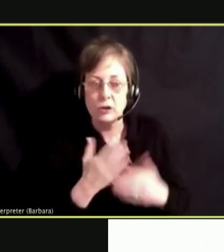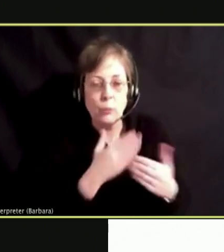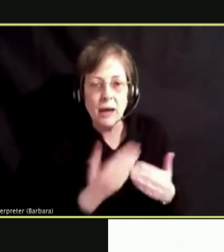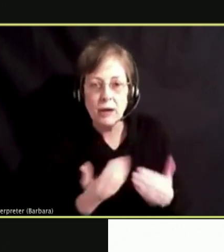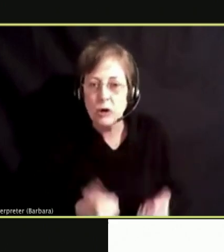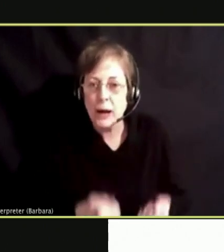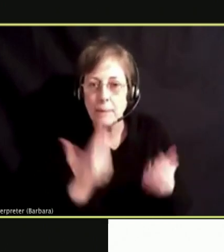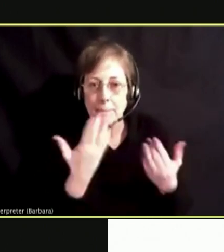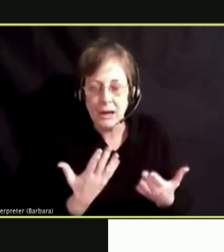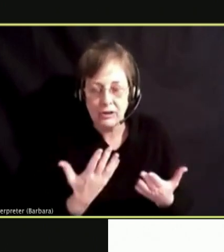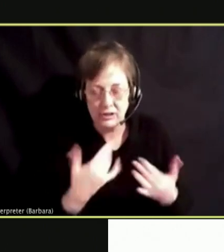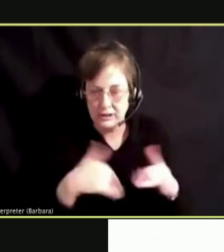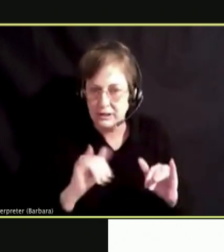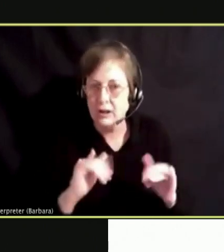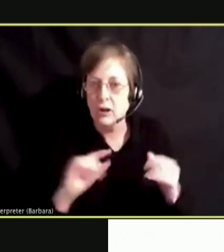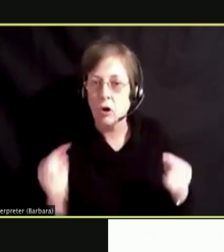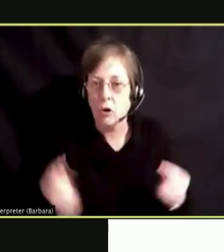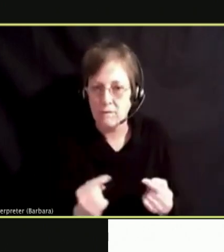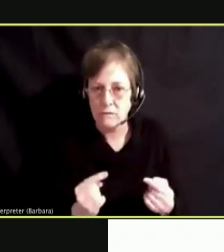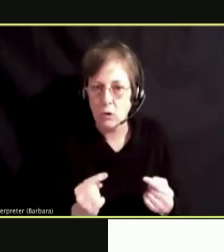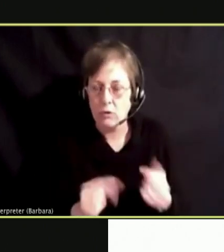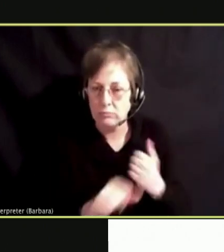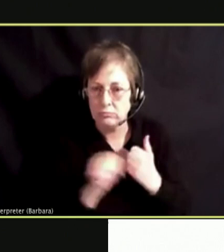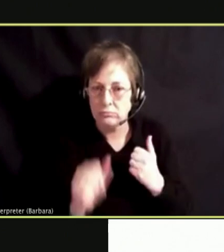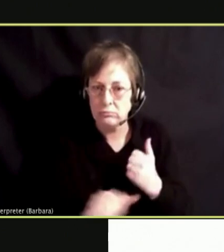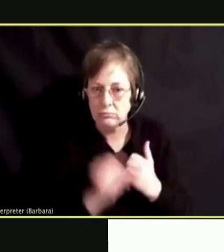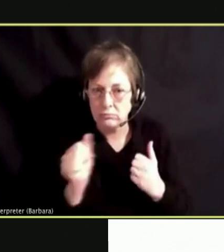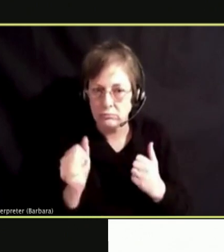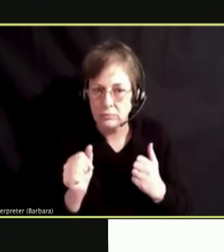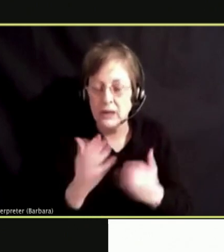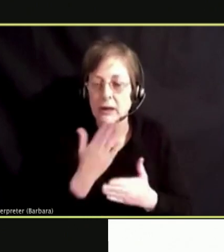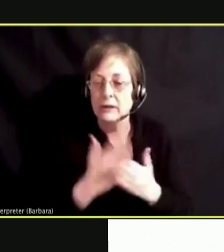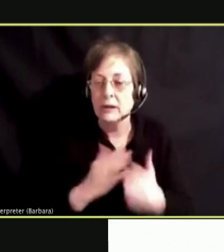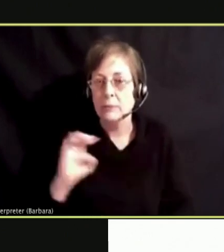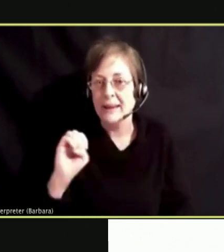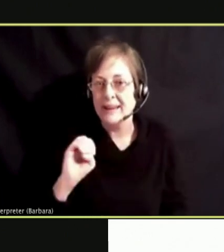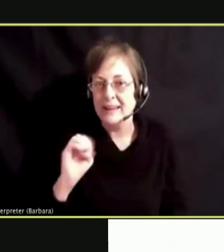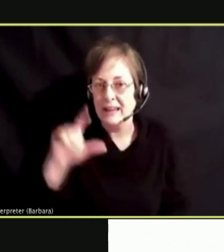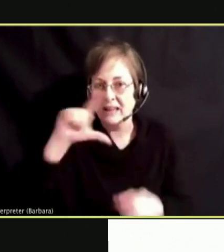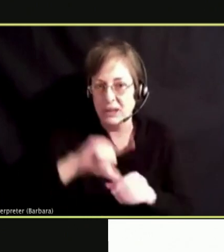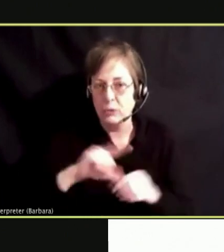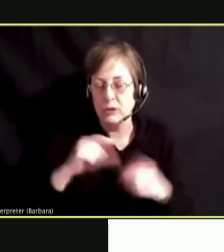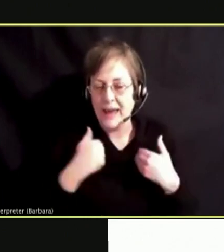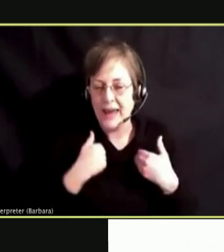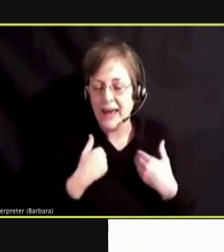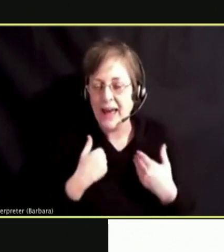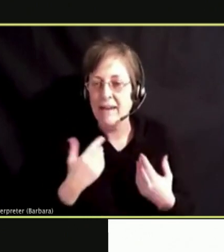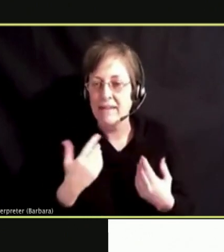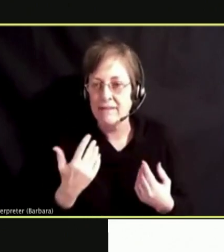THERE ARE EVEN SOME NEW LIQUIDS THAT HAVE CONTENT SUCH AS WHAT ARE THE INGREDIENTS OF